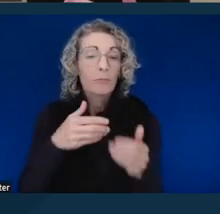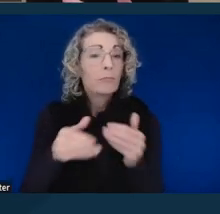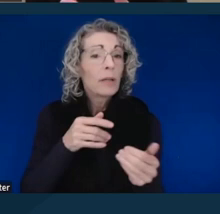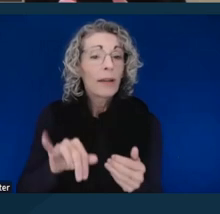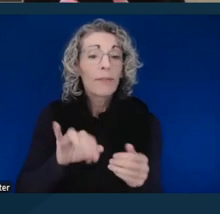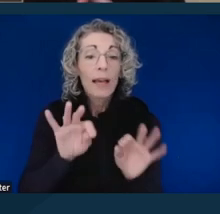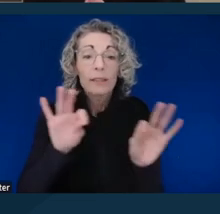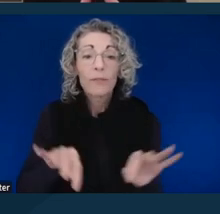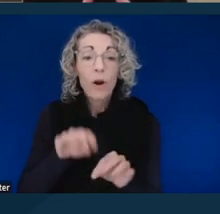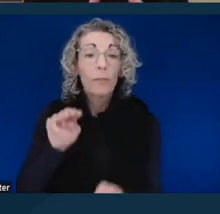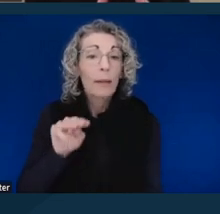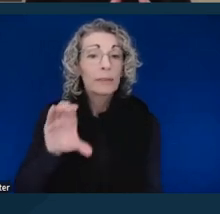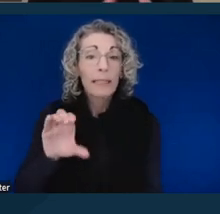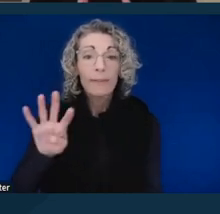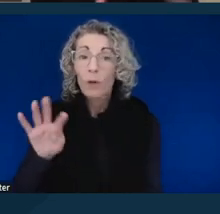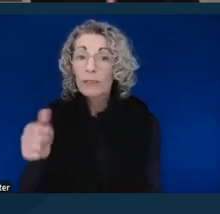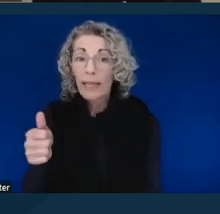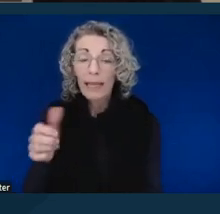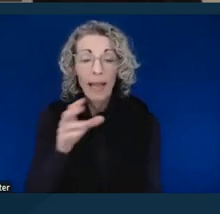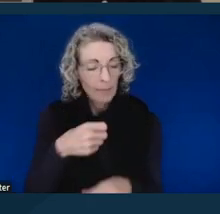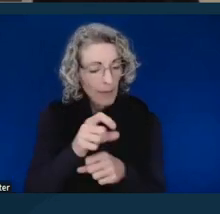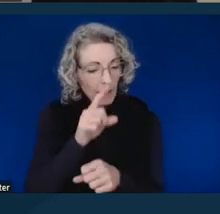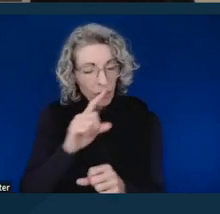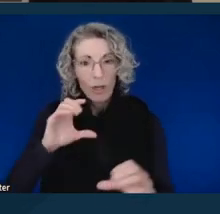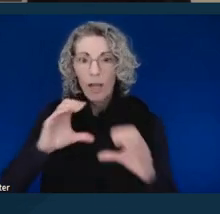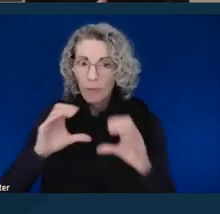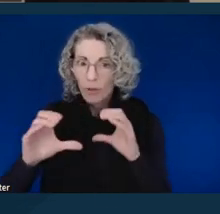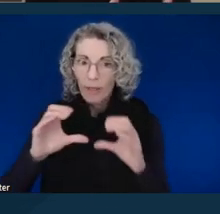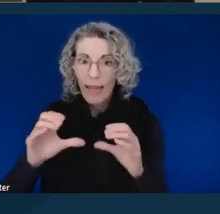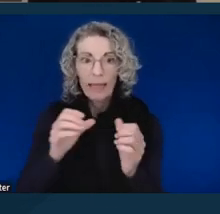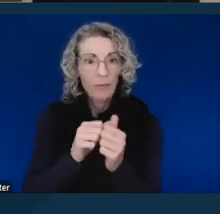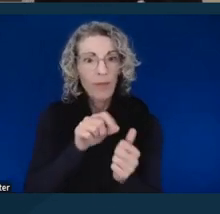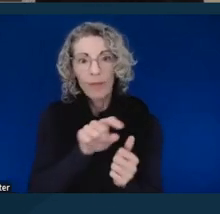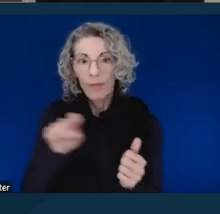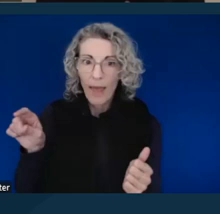and to make sure that you communicate with DREDF especially, and with someone who's knowledgeable